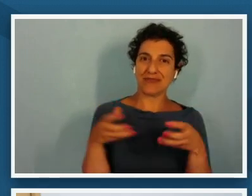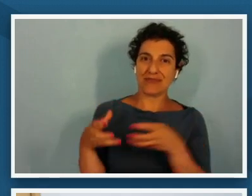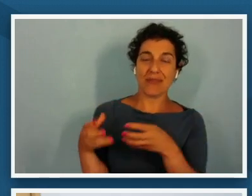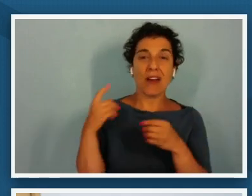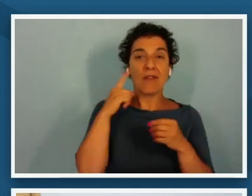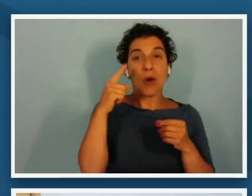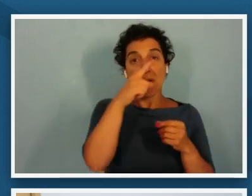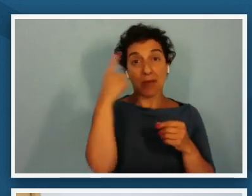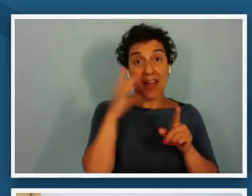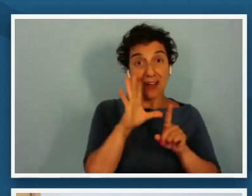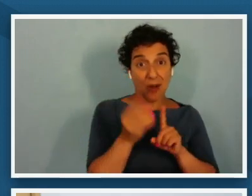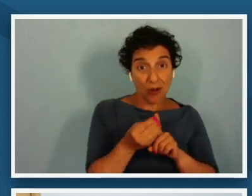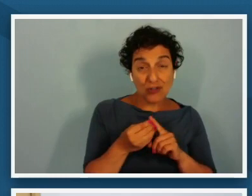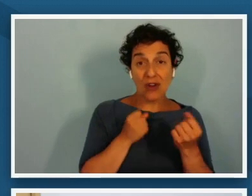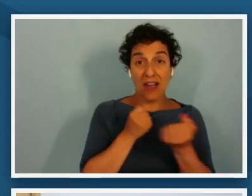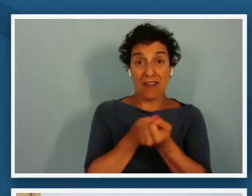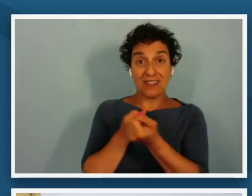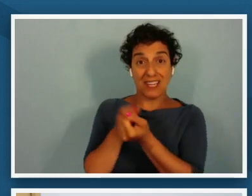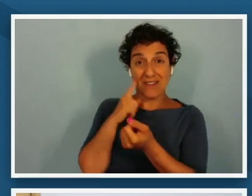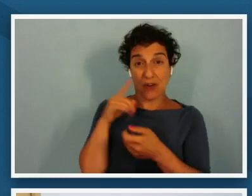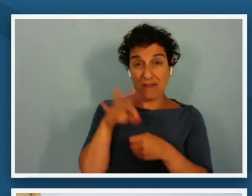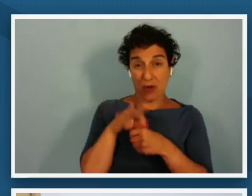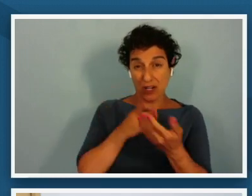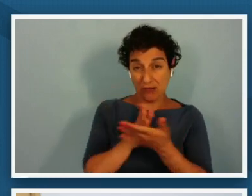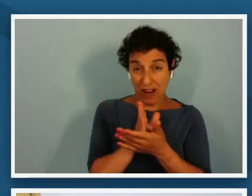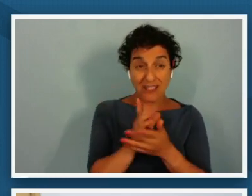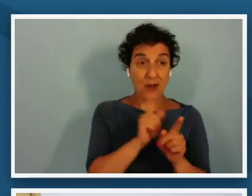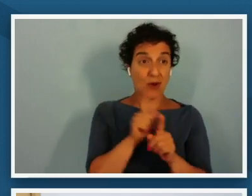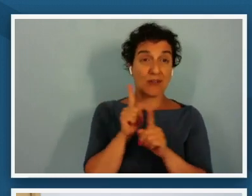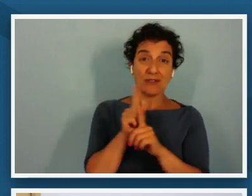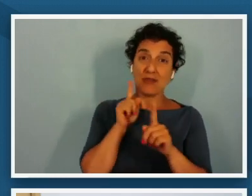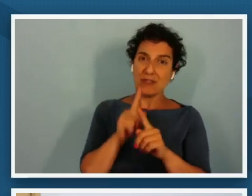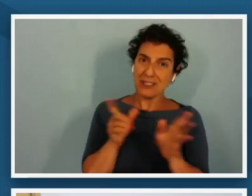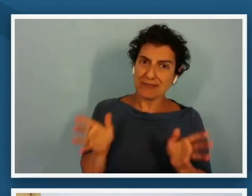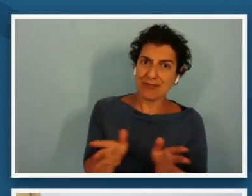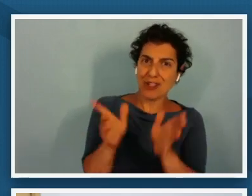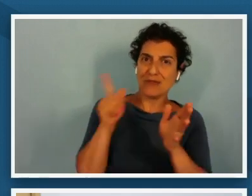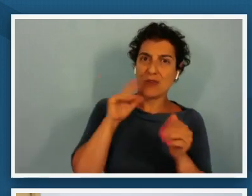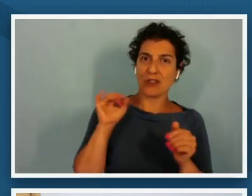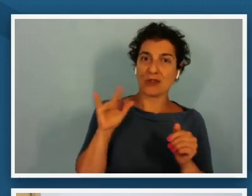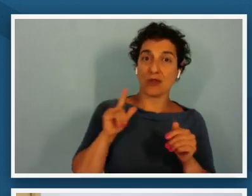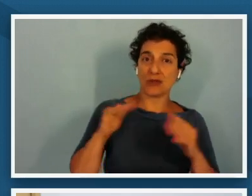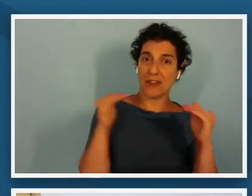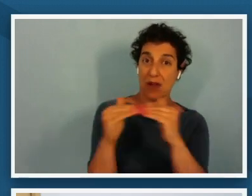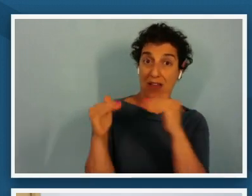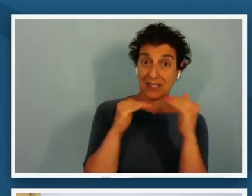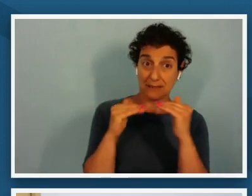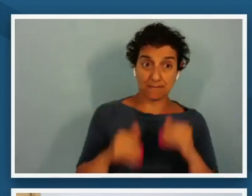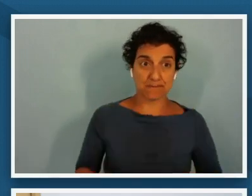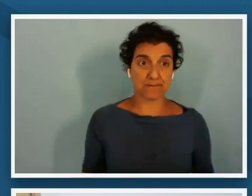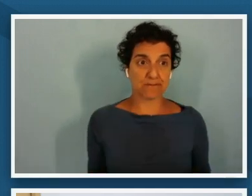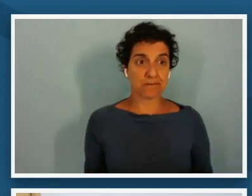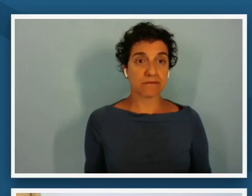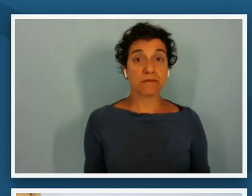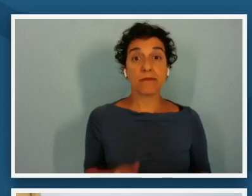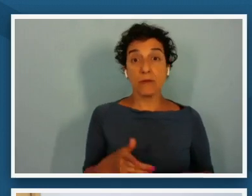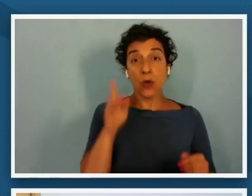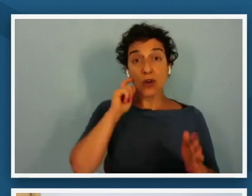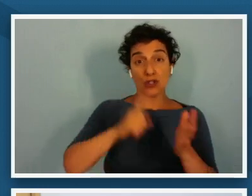advocate for voting rights and push for social equality and you will notice the familiar image